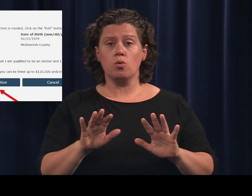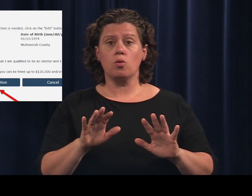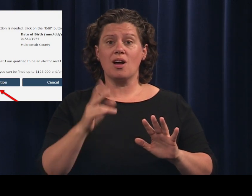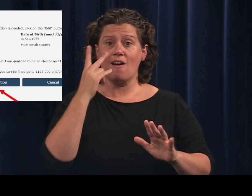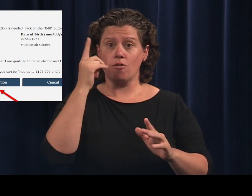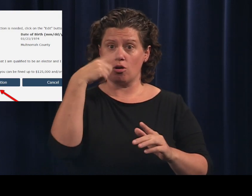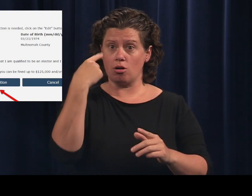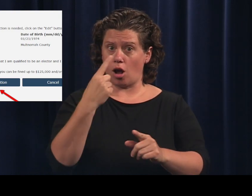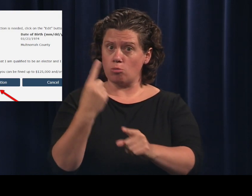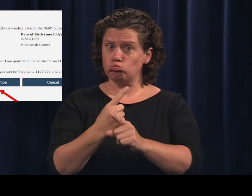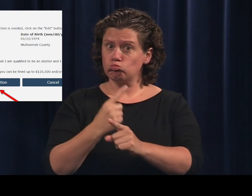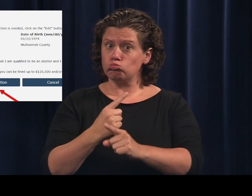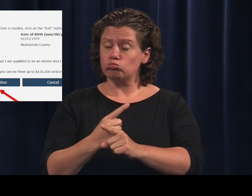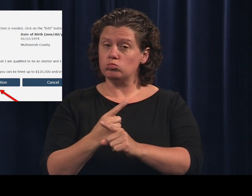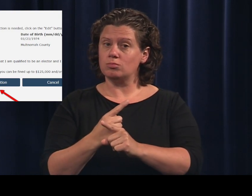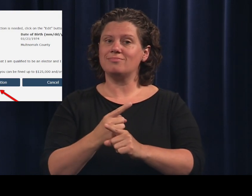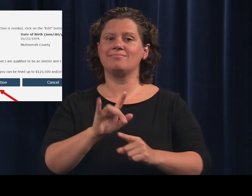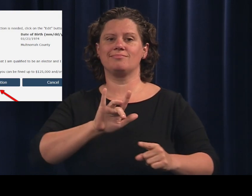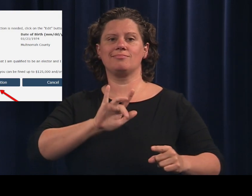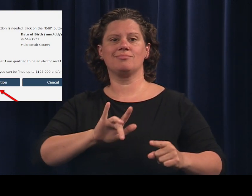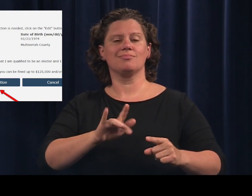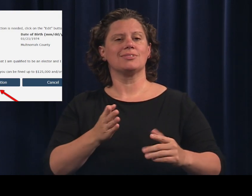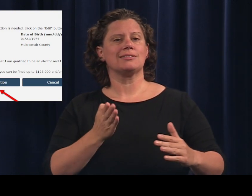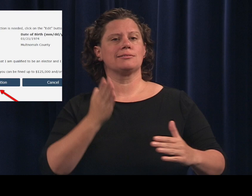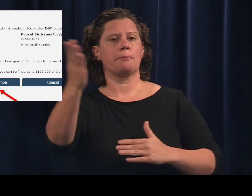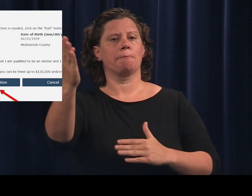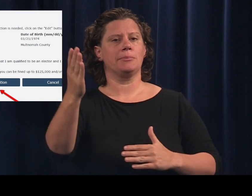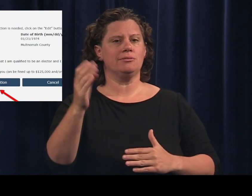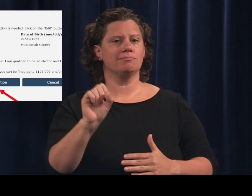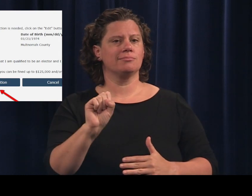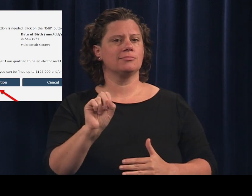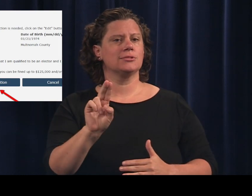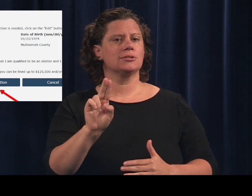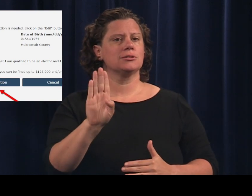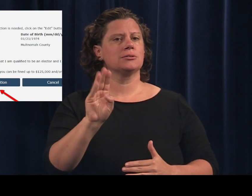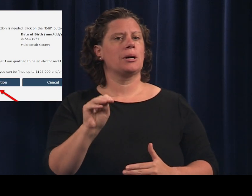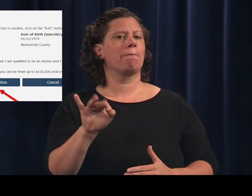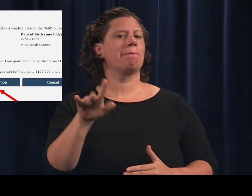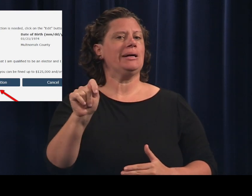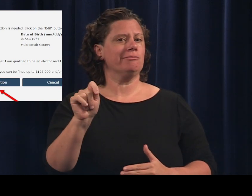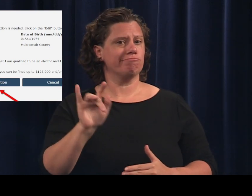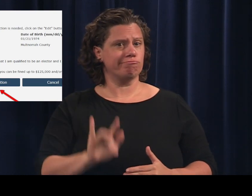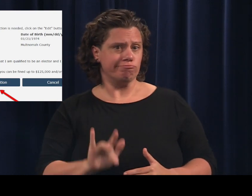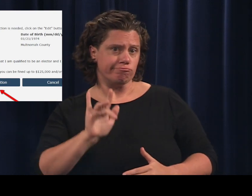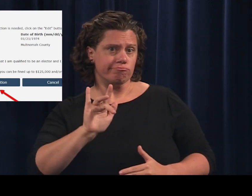If it looks right click Submit Registration.